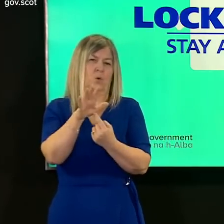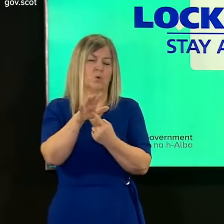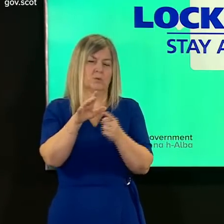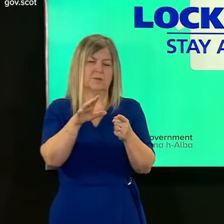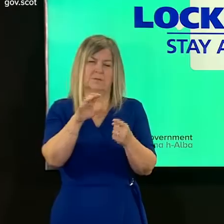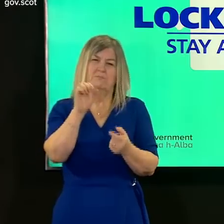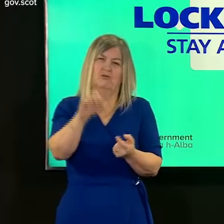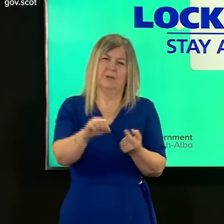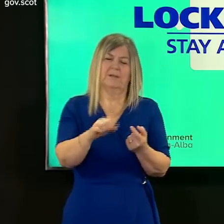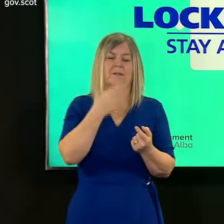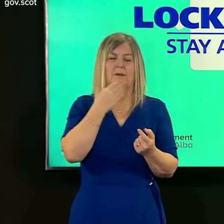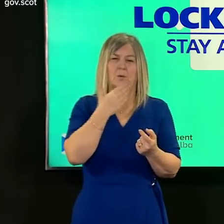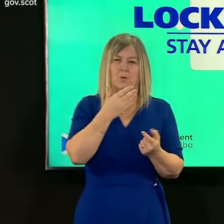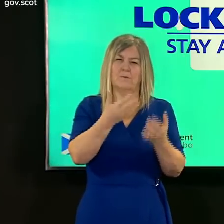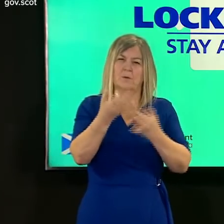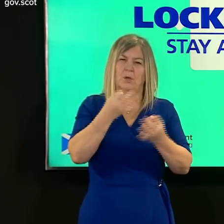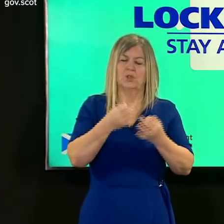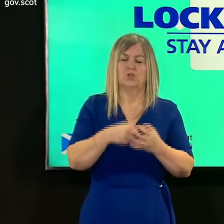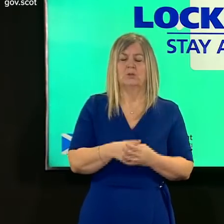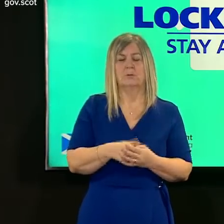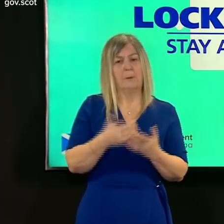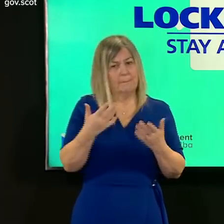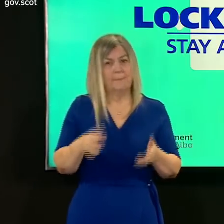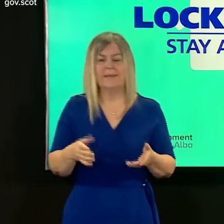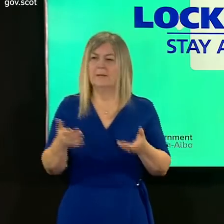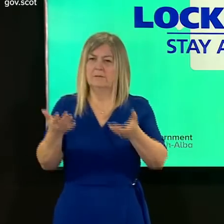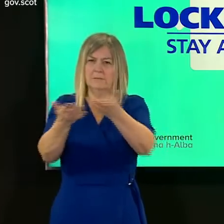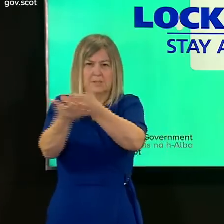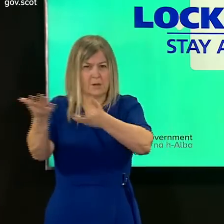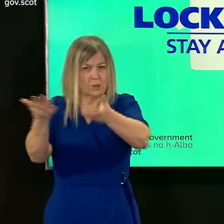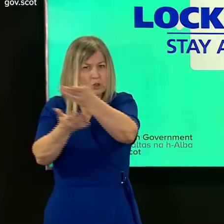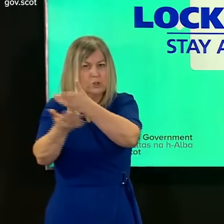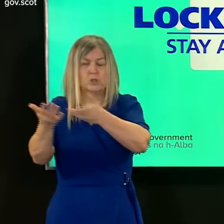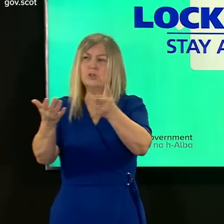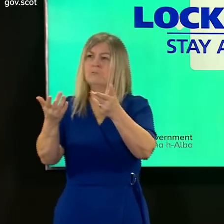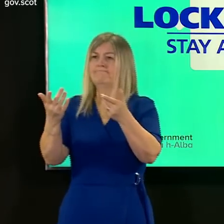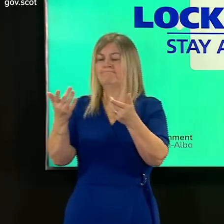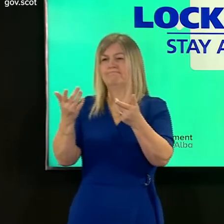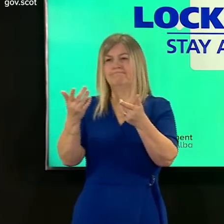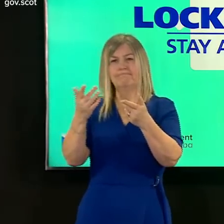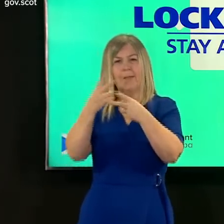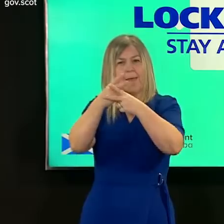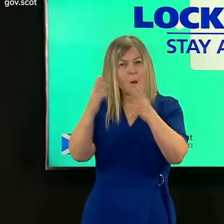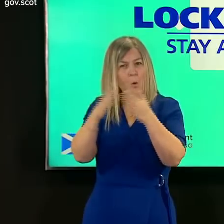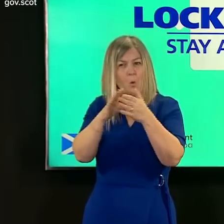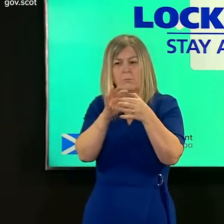i've had those discussions myself with care home the care home relatives group and they helpfully